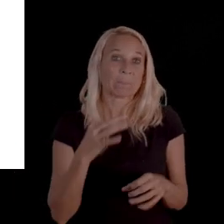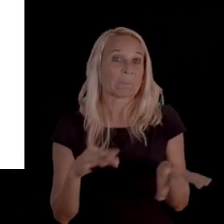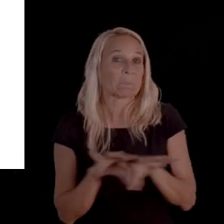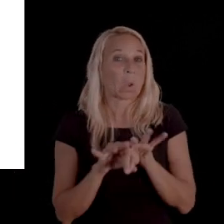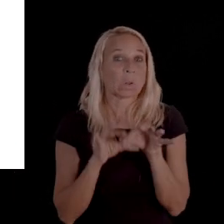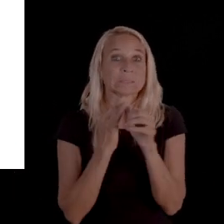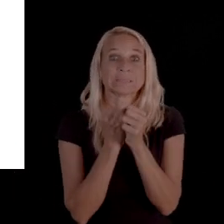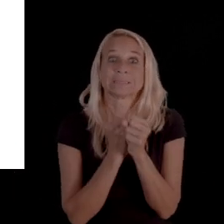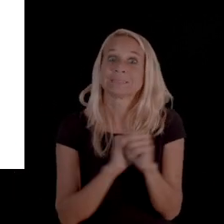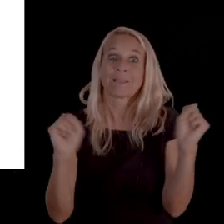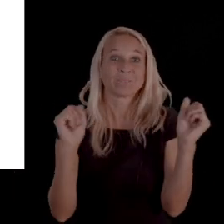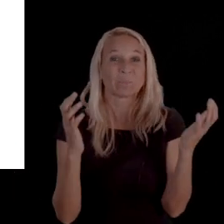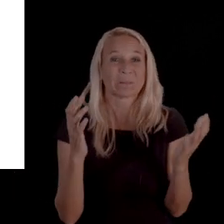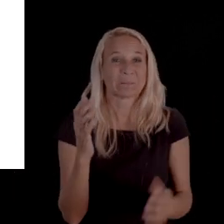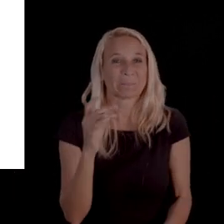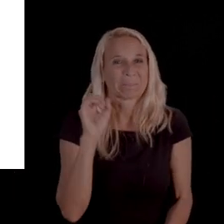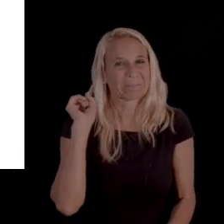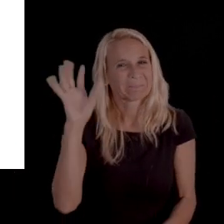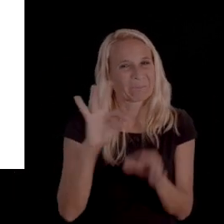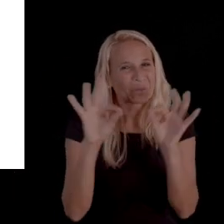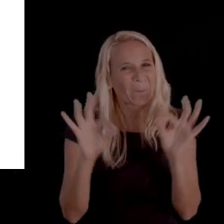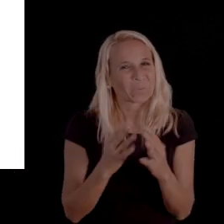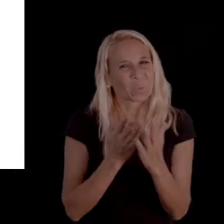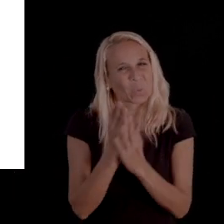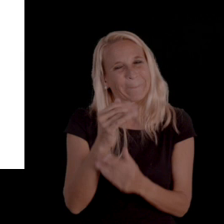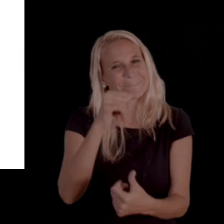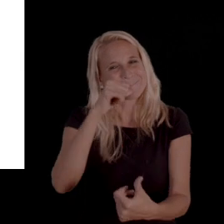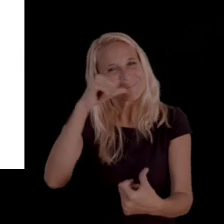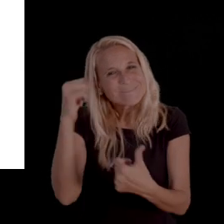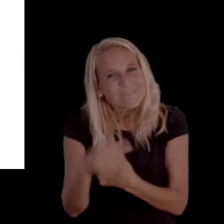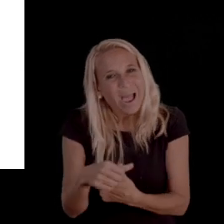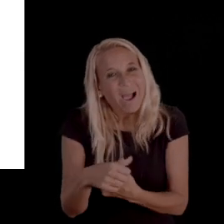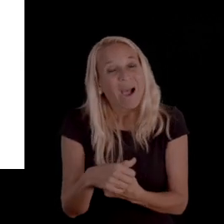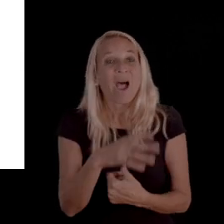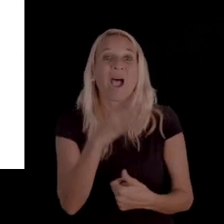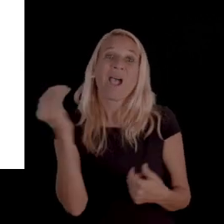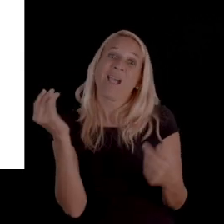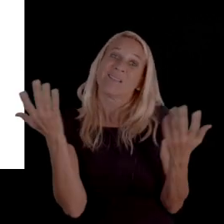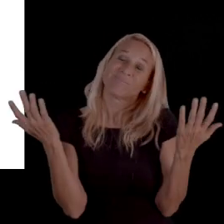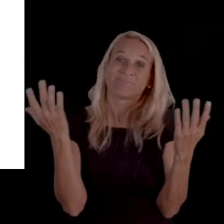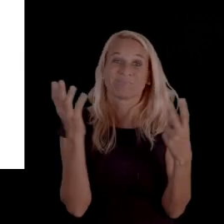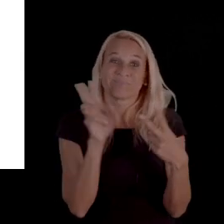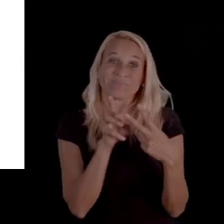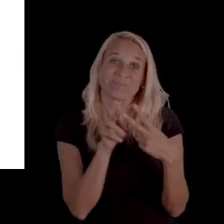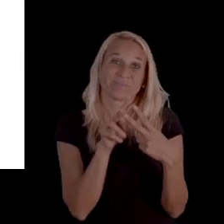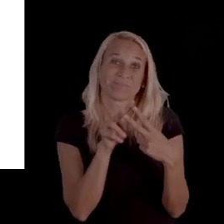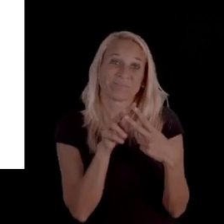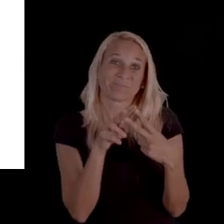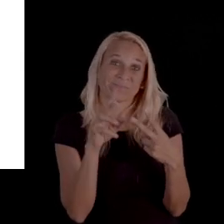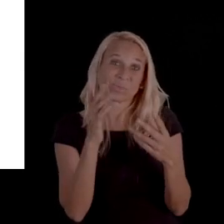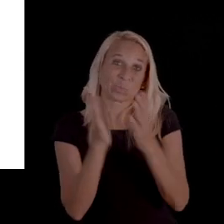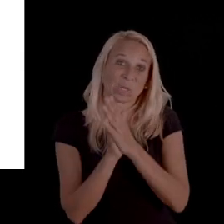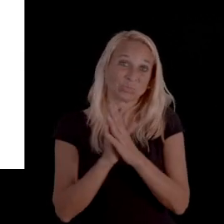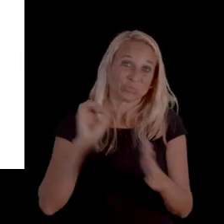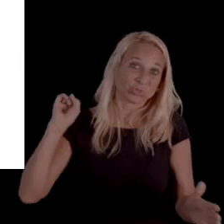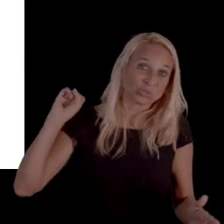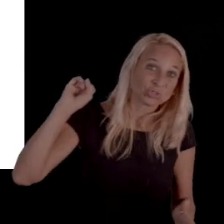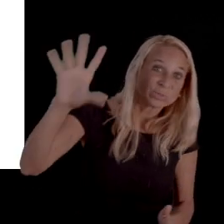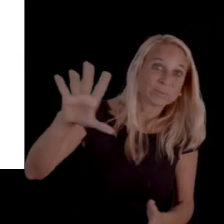to send in your appeal form via mail and to either request shipping